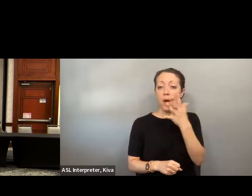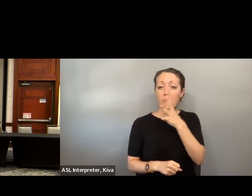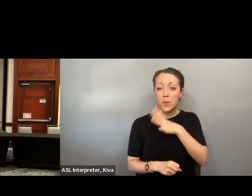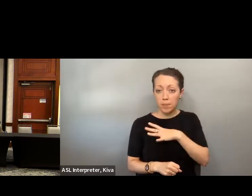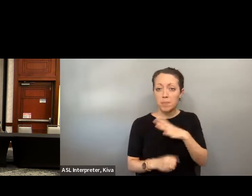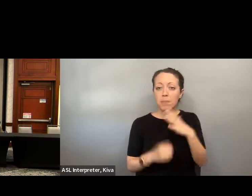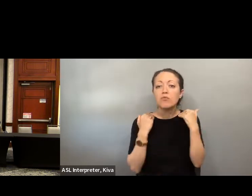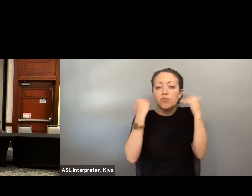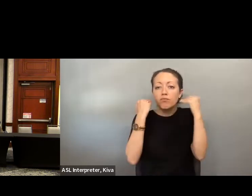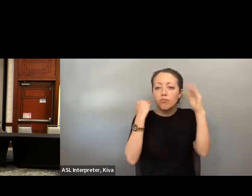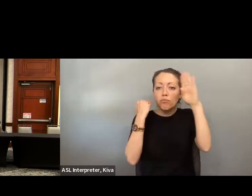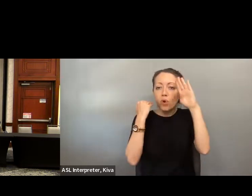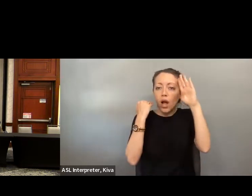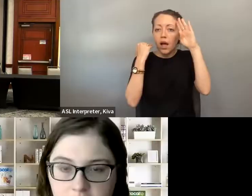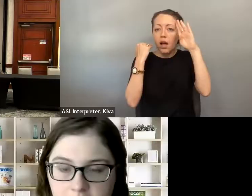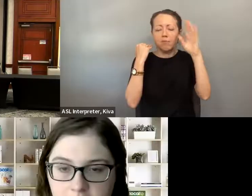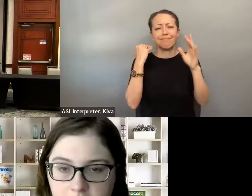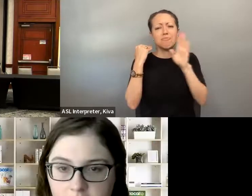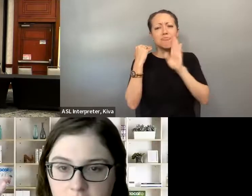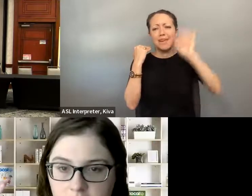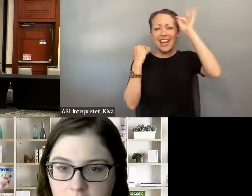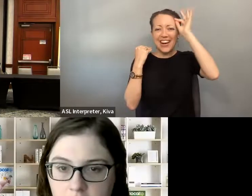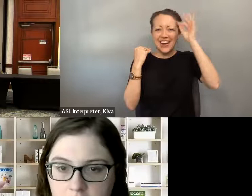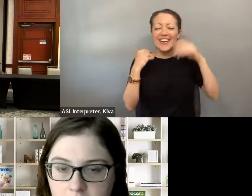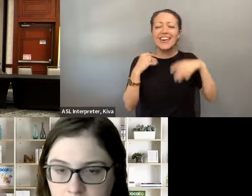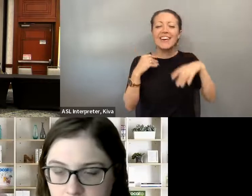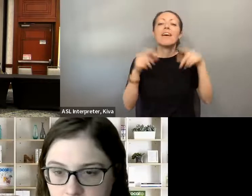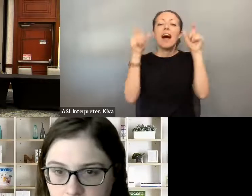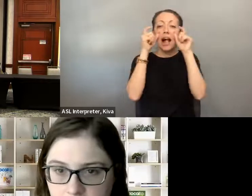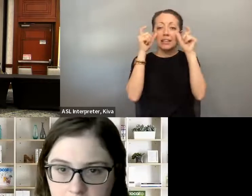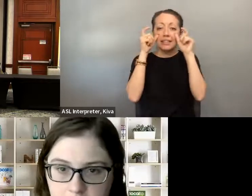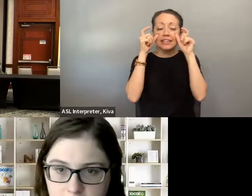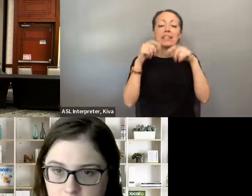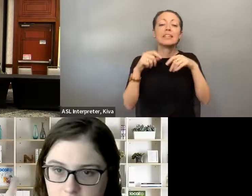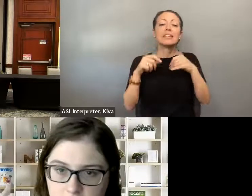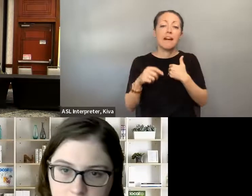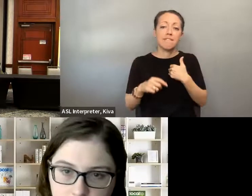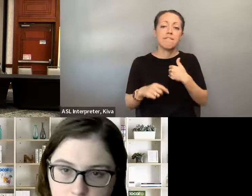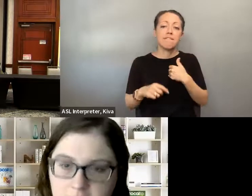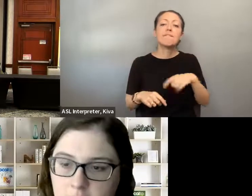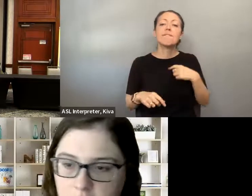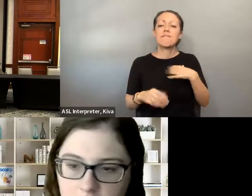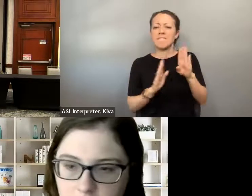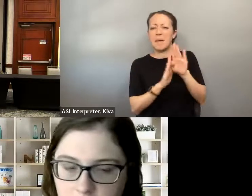hear me. This is Sarah. I'm joining virtually today. My pronouns are she and her. And I am a white woman with short